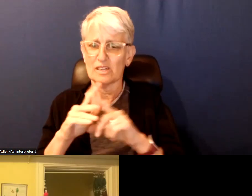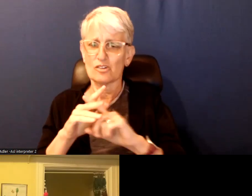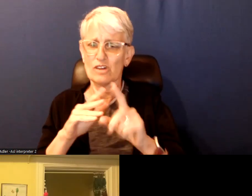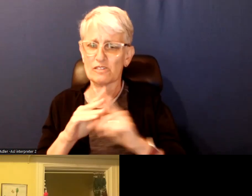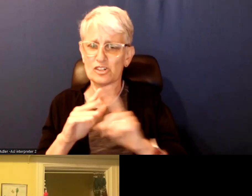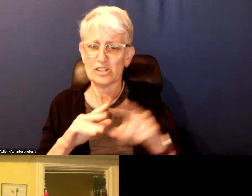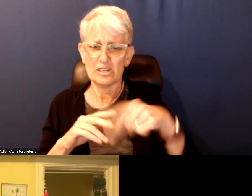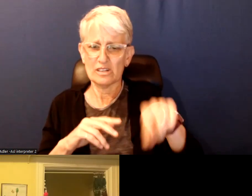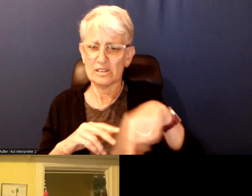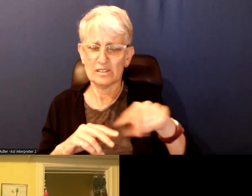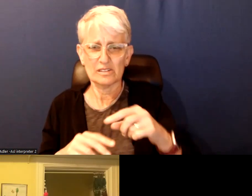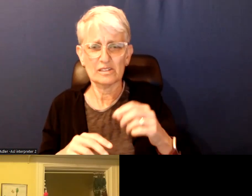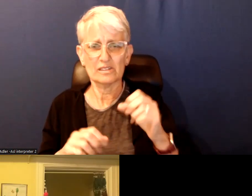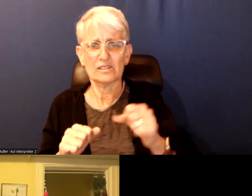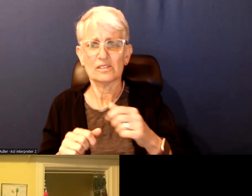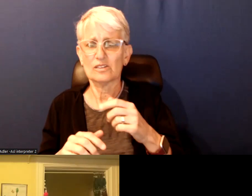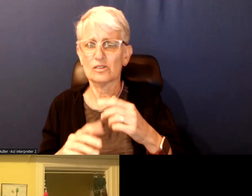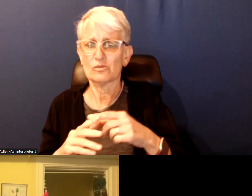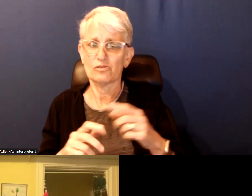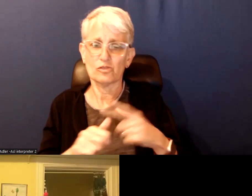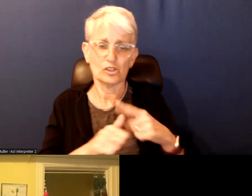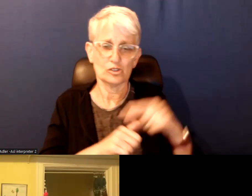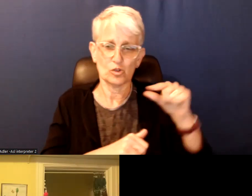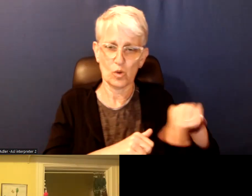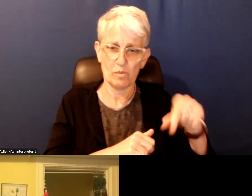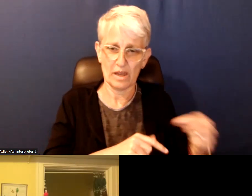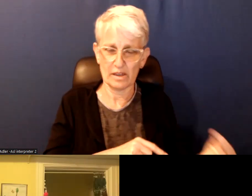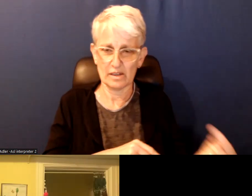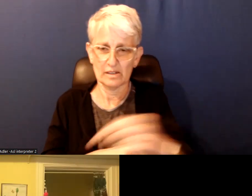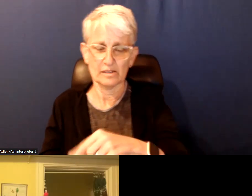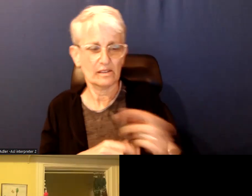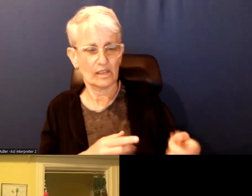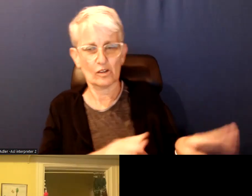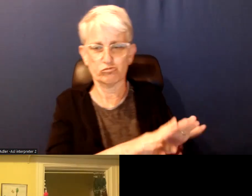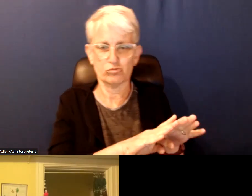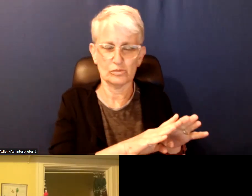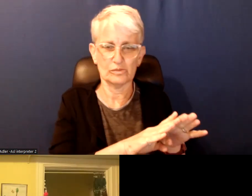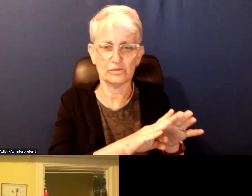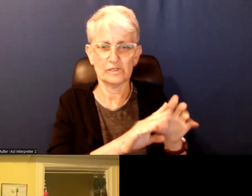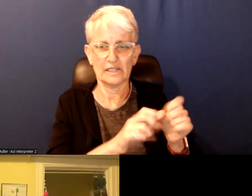Many of them came through Québec before the government shut down the safer route for those